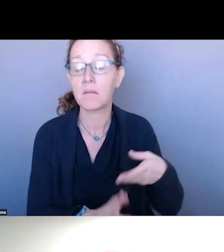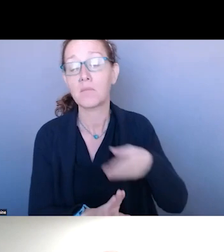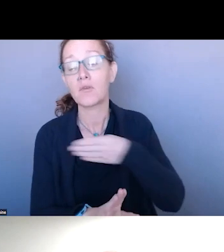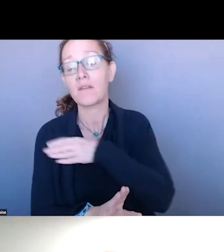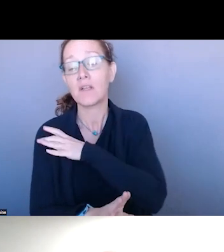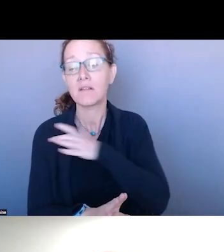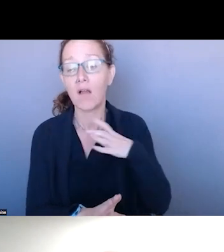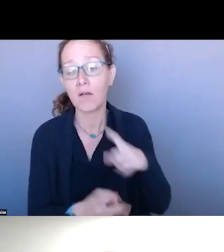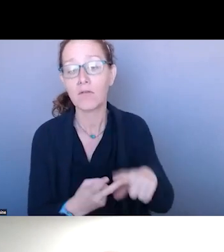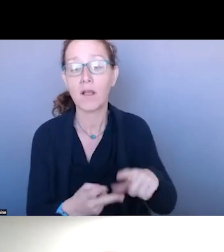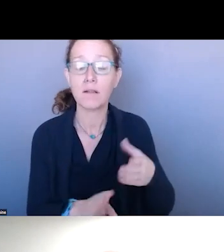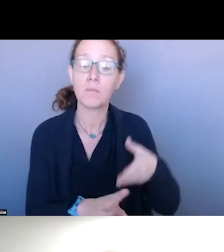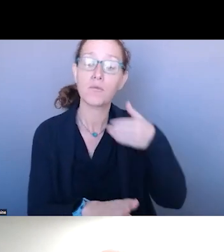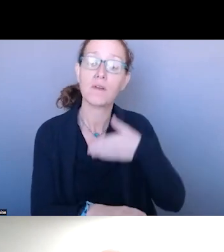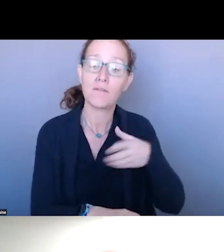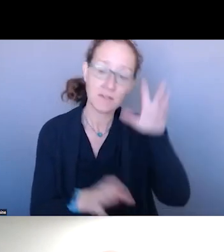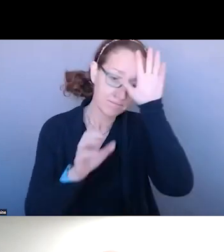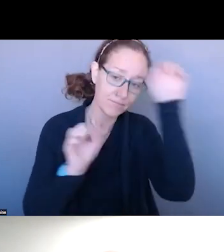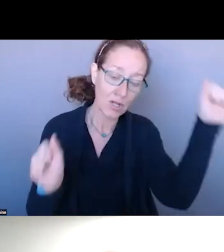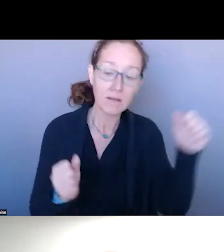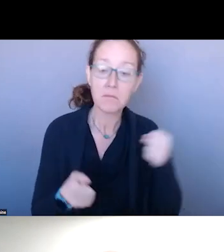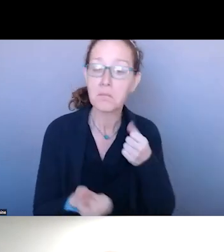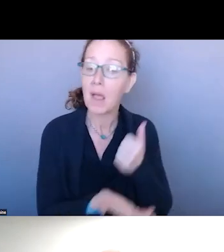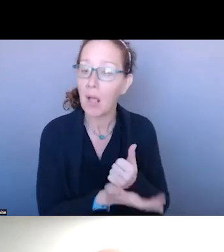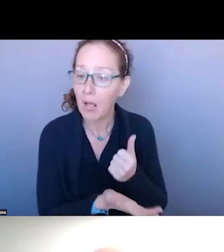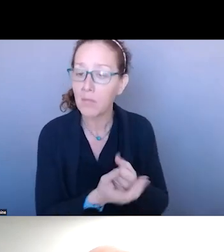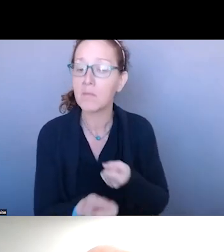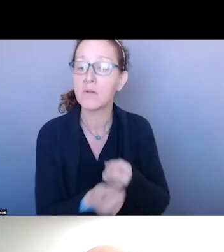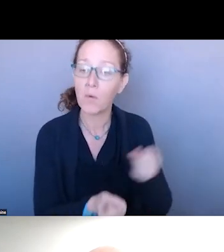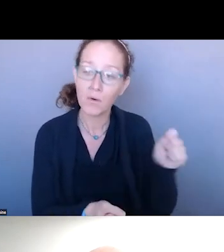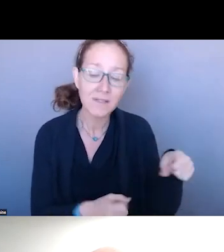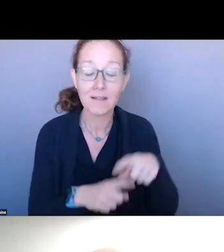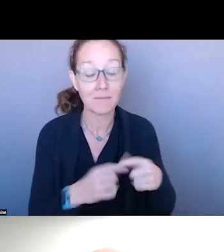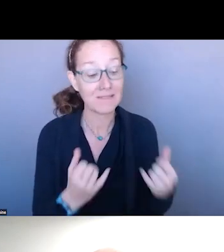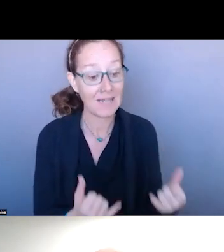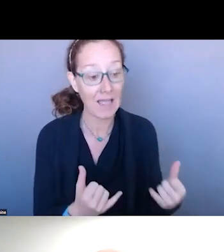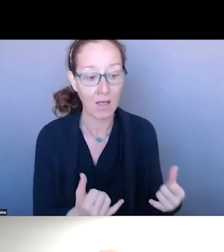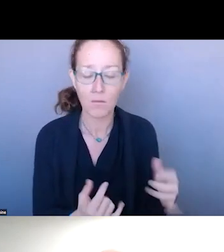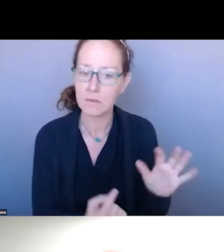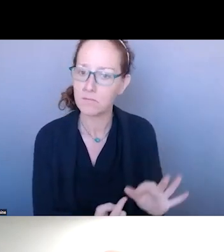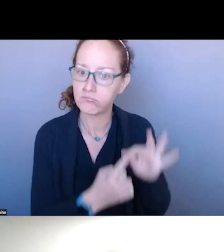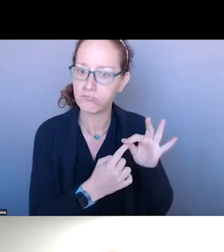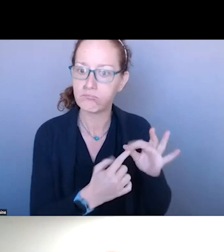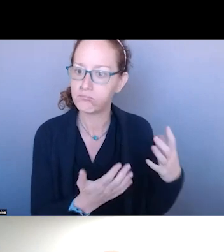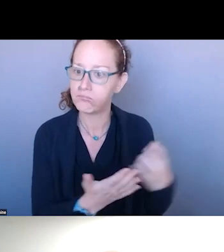SUPPORTIVE, BUT NOW WE HAVE A UNIQUE OPPORTUNITY OVER THE NEXT